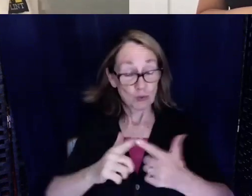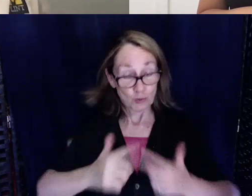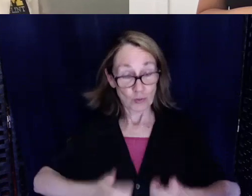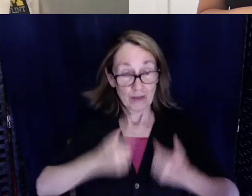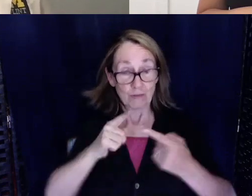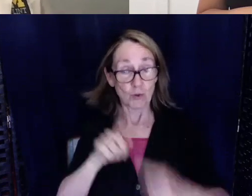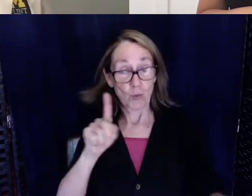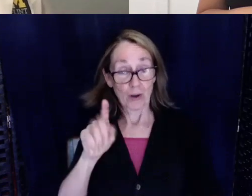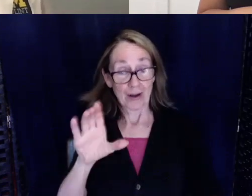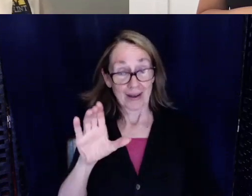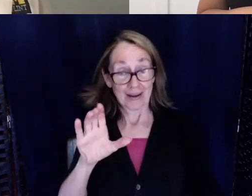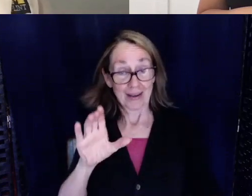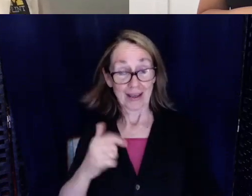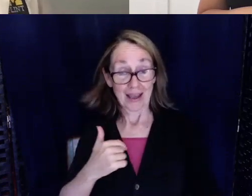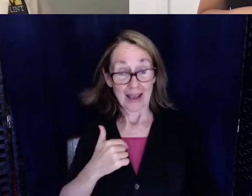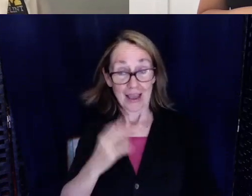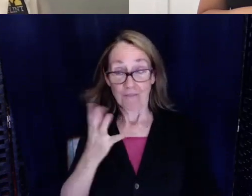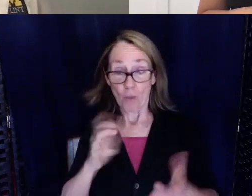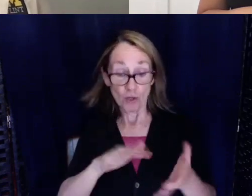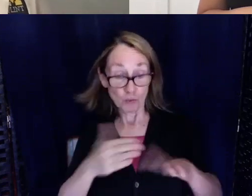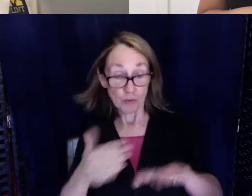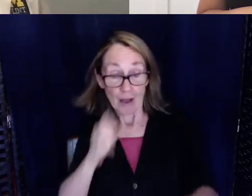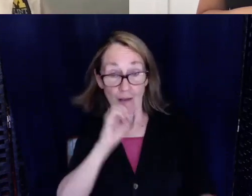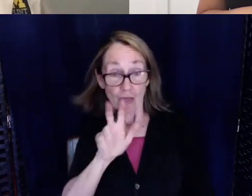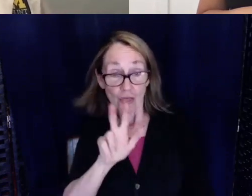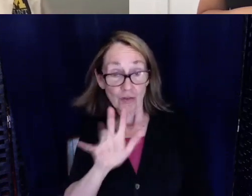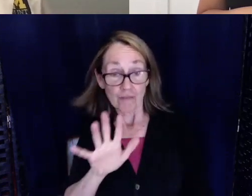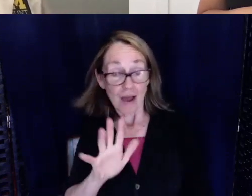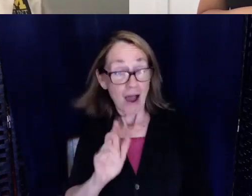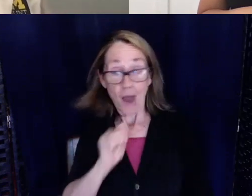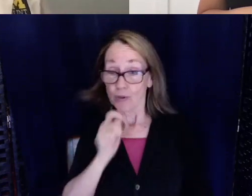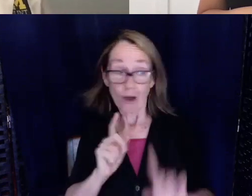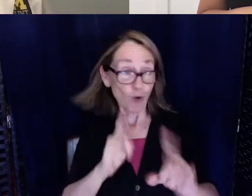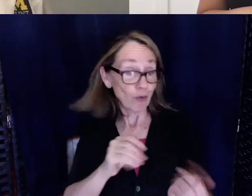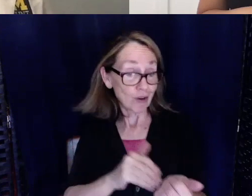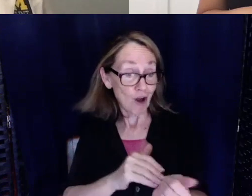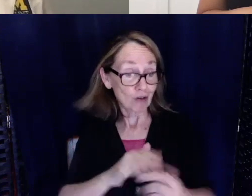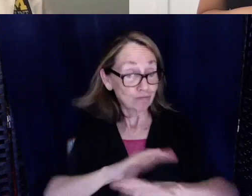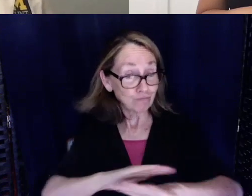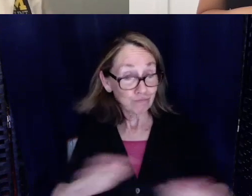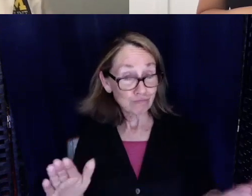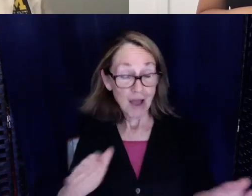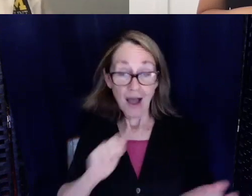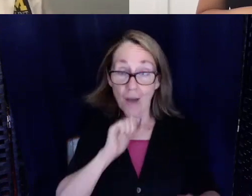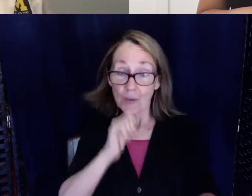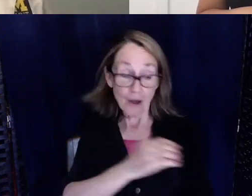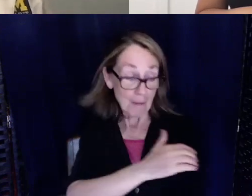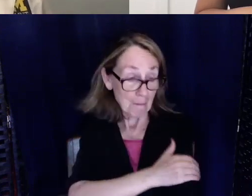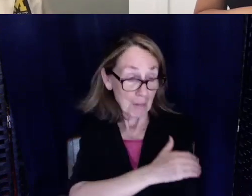If I didn't want if I wanted to die at 35 I would not go to the doctor at all. I would not take my blood pressure medications you know,